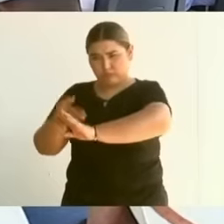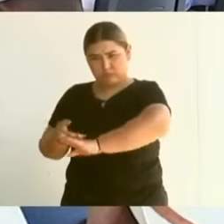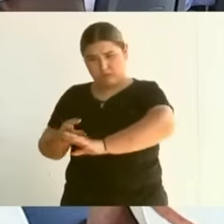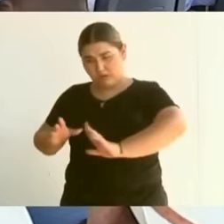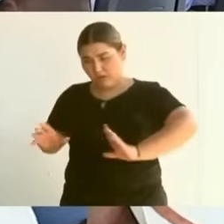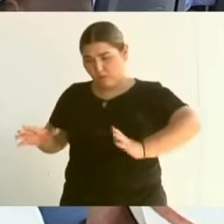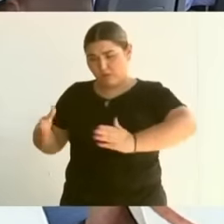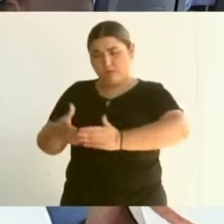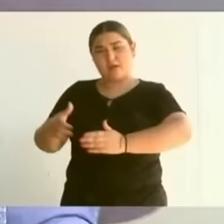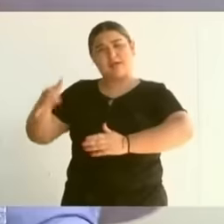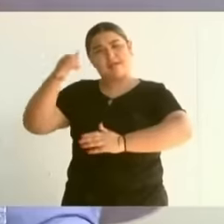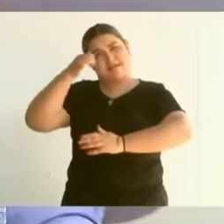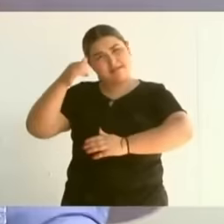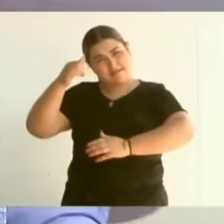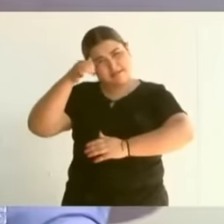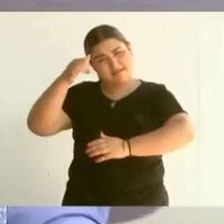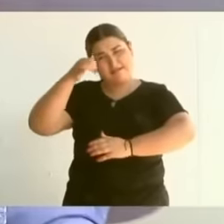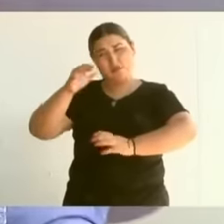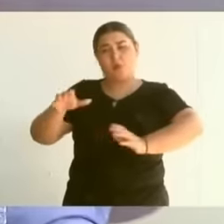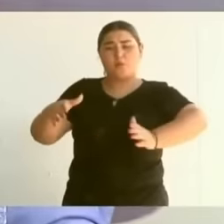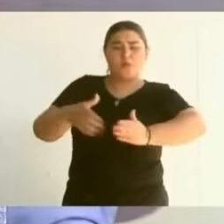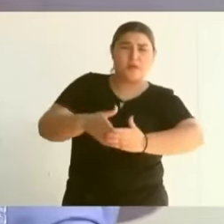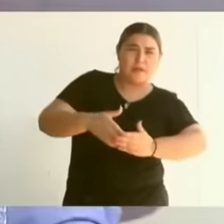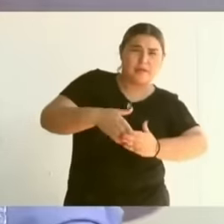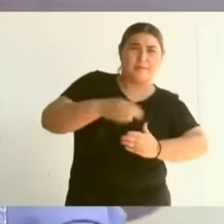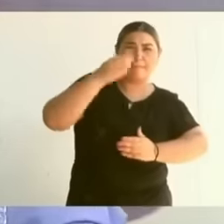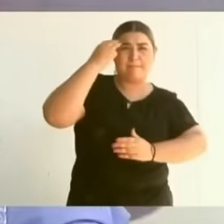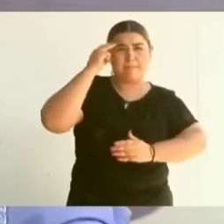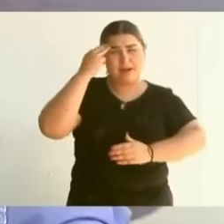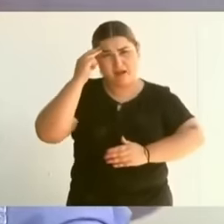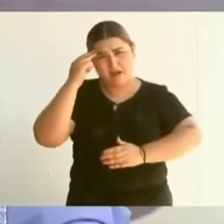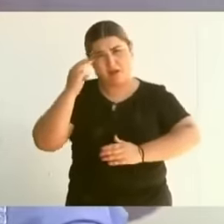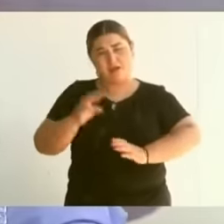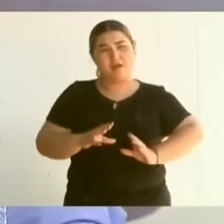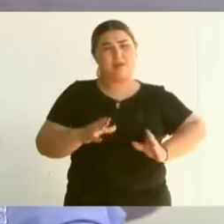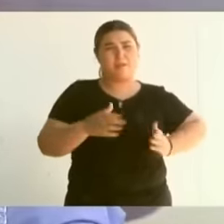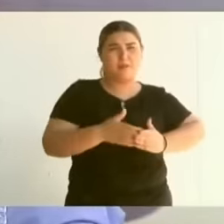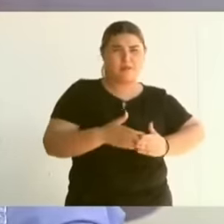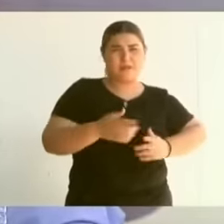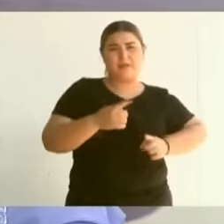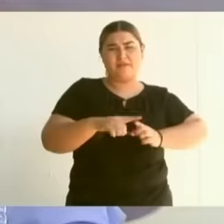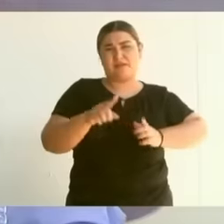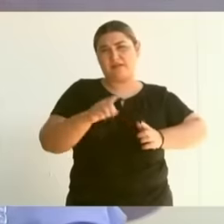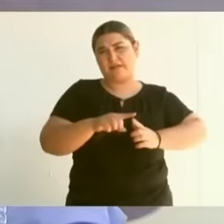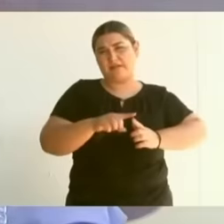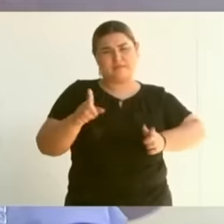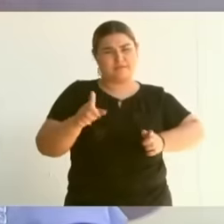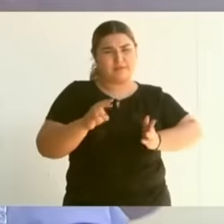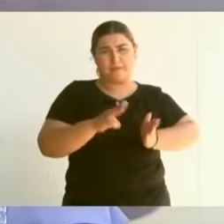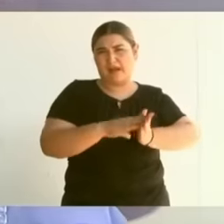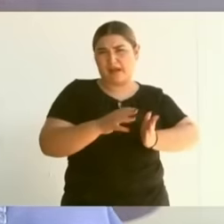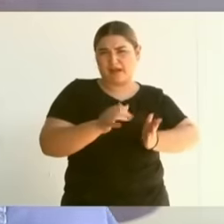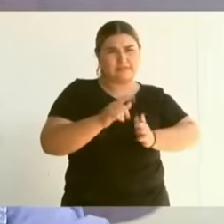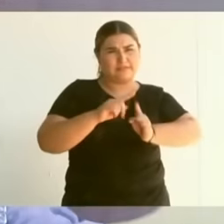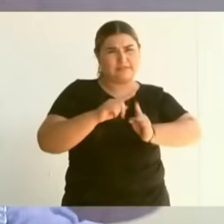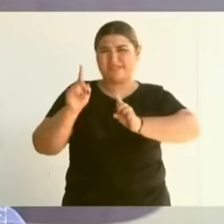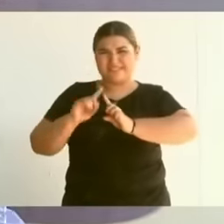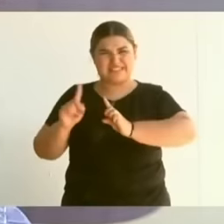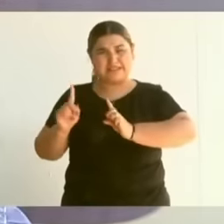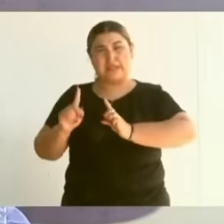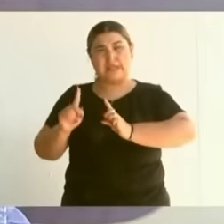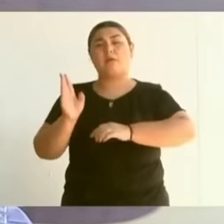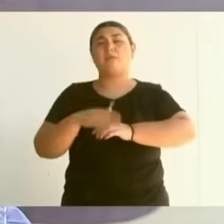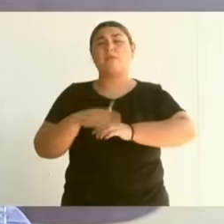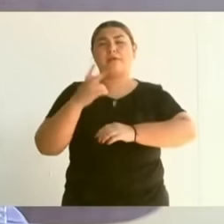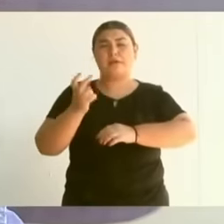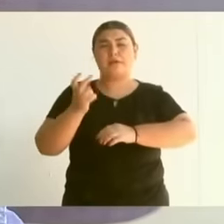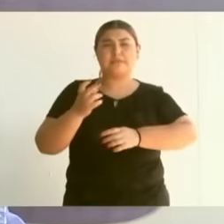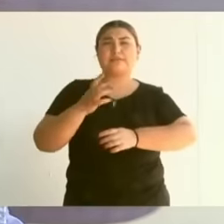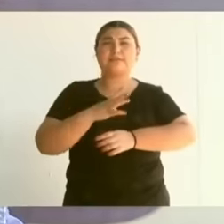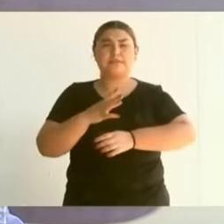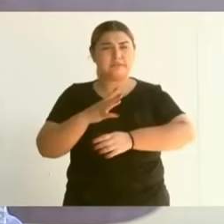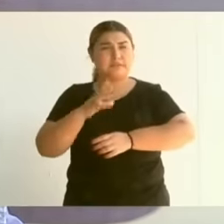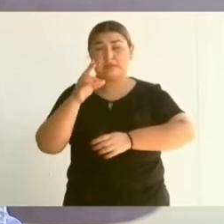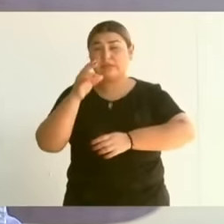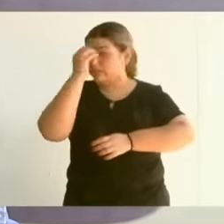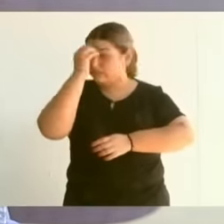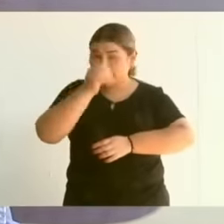Yais Mayo and Mayan peoples and an extermination was carried out, it must not be forgotten.